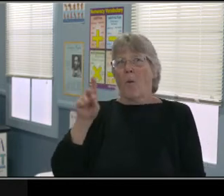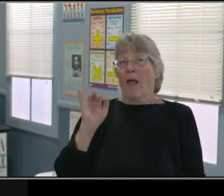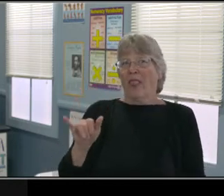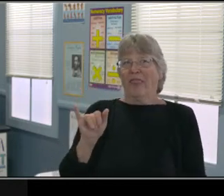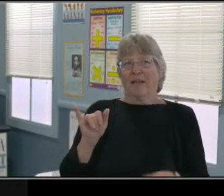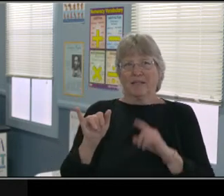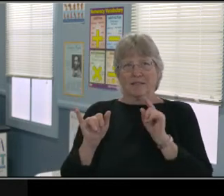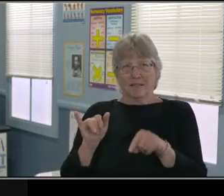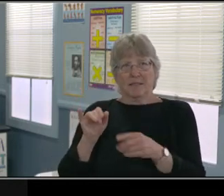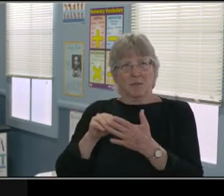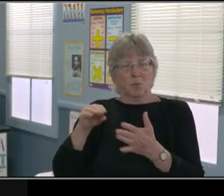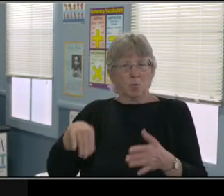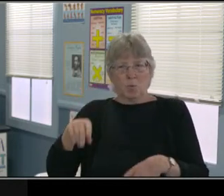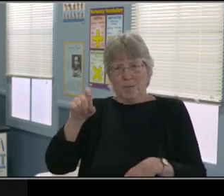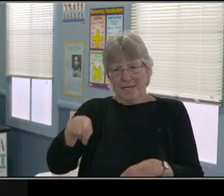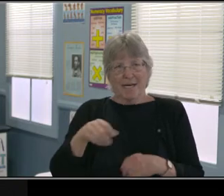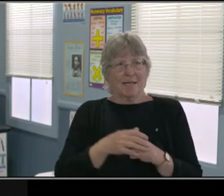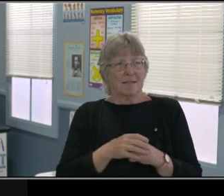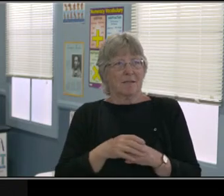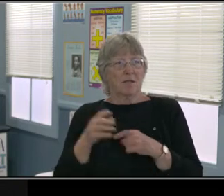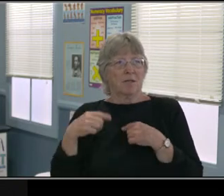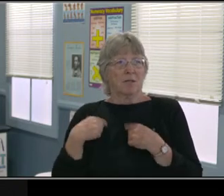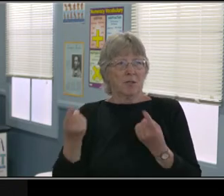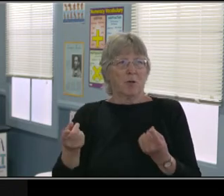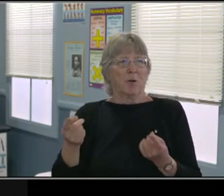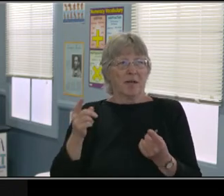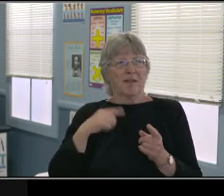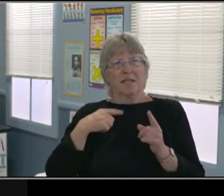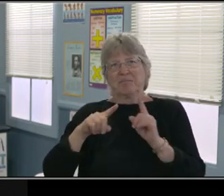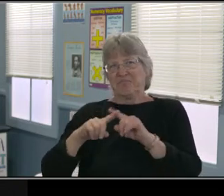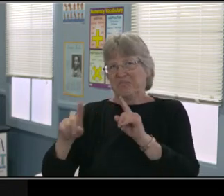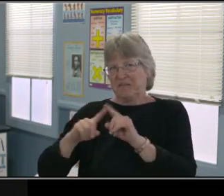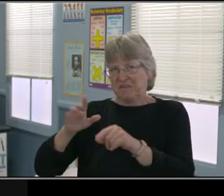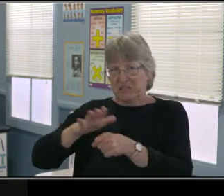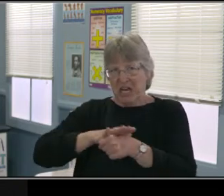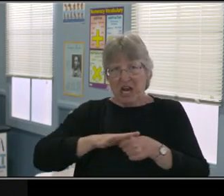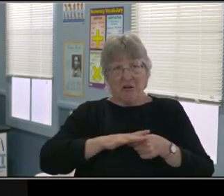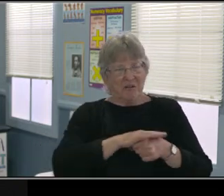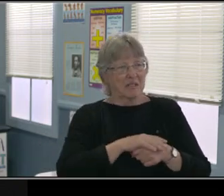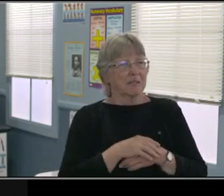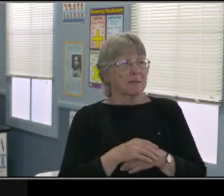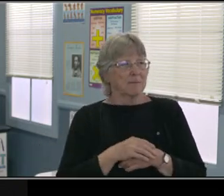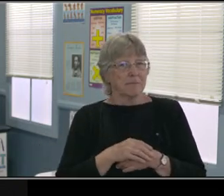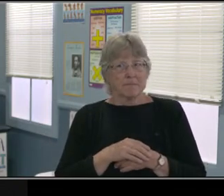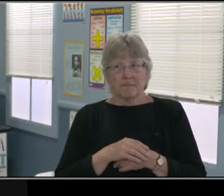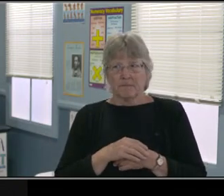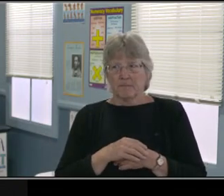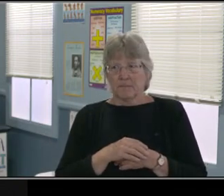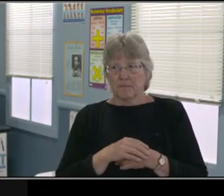to answer a few general questions. If you have specific questions for your student,